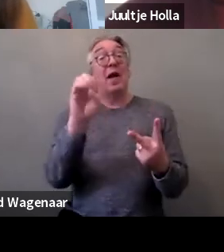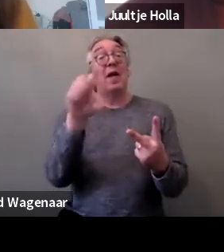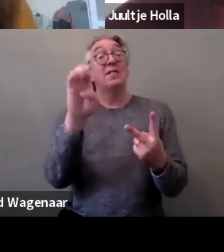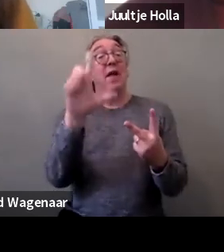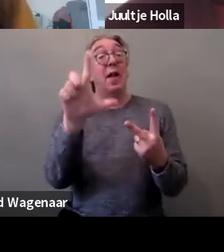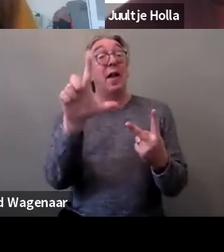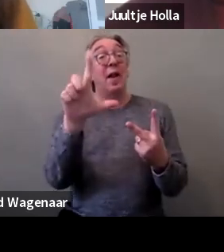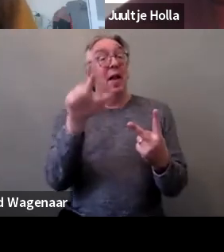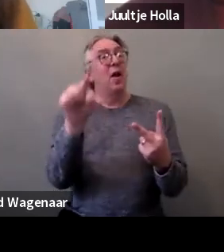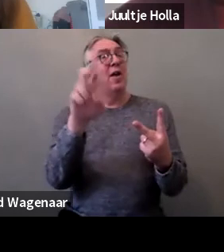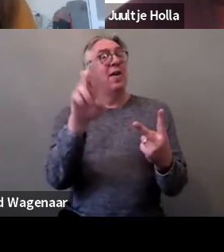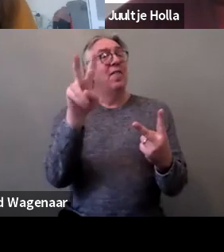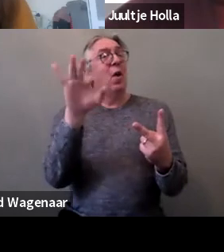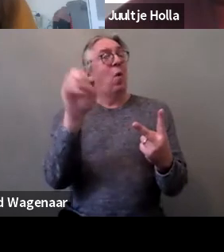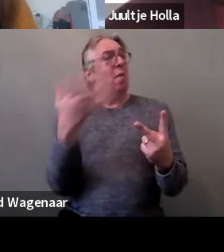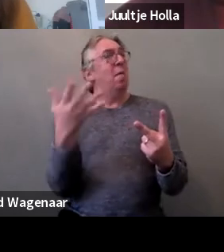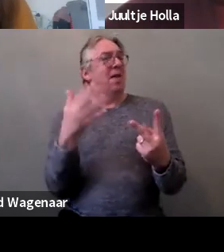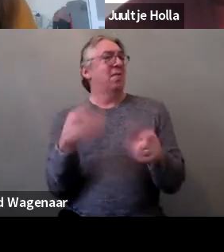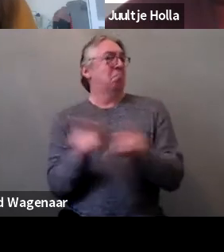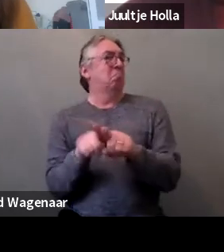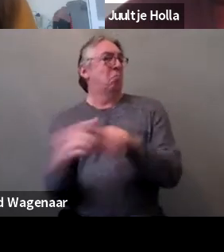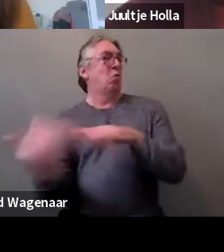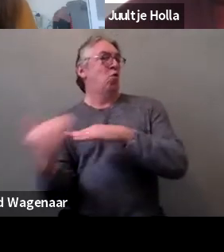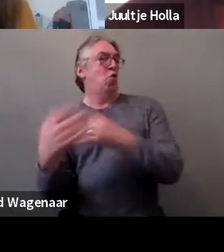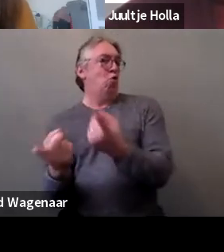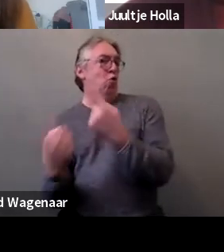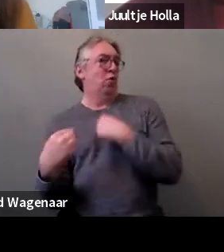to also provide some comments on what can be done